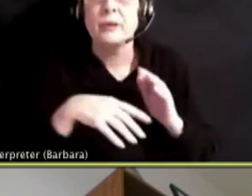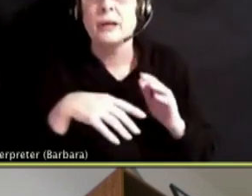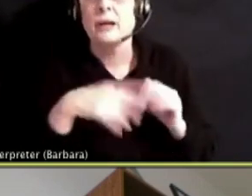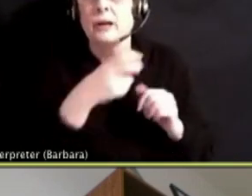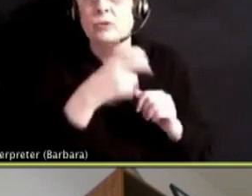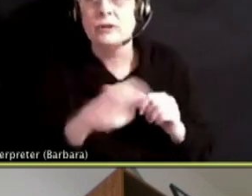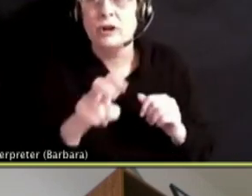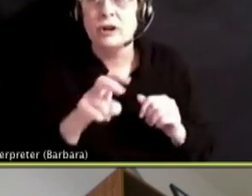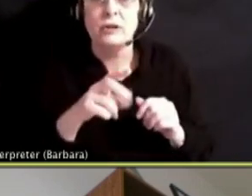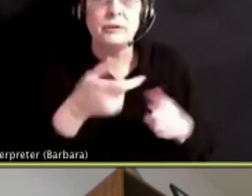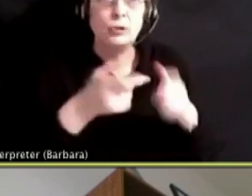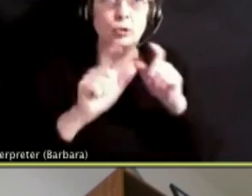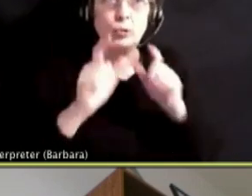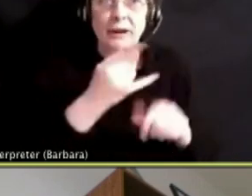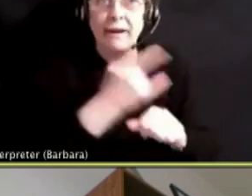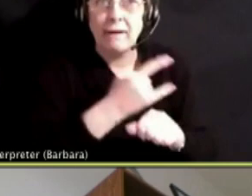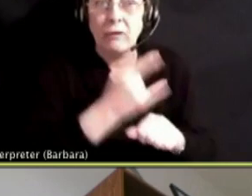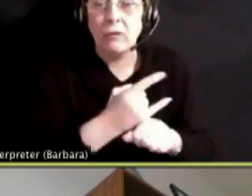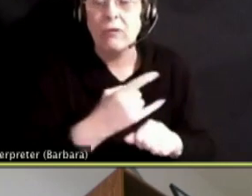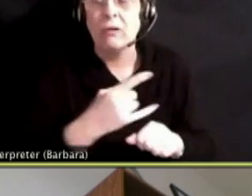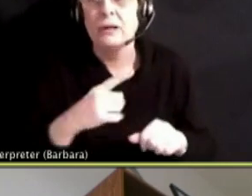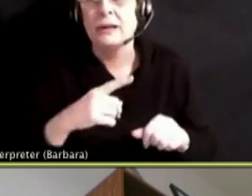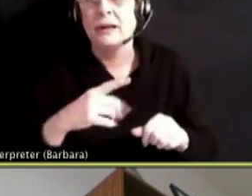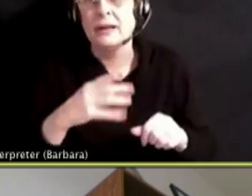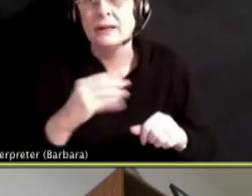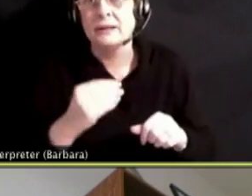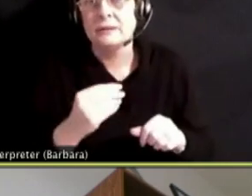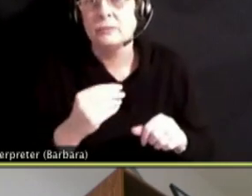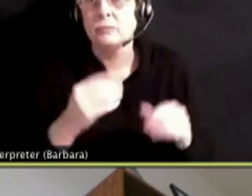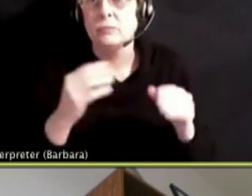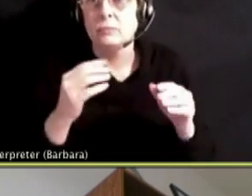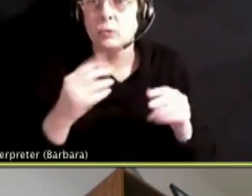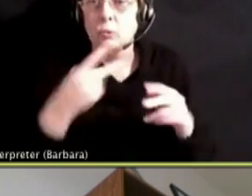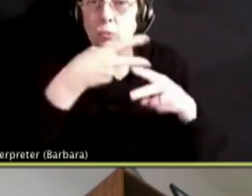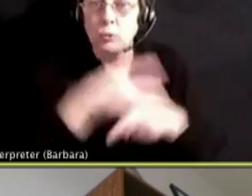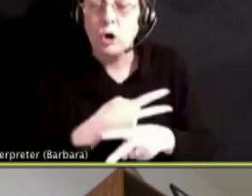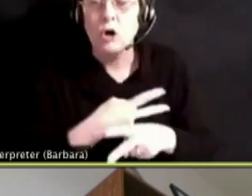TAKING OTHER FORMS OF FAR MORE SEVERE AND CONSTRUCTIVE DRUGS.